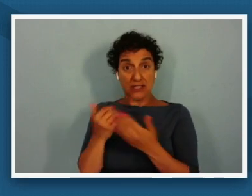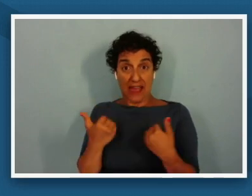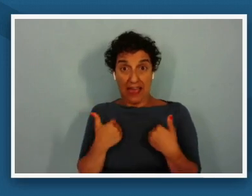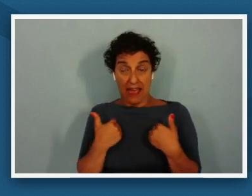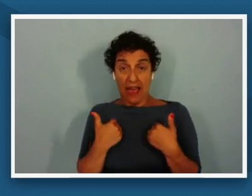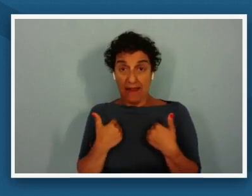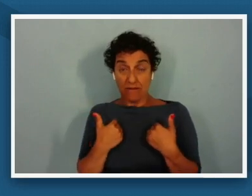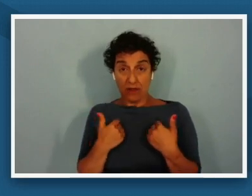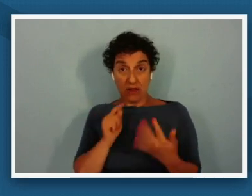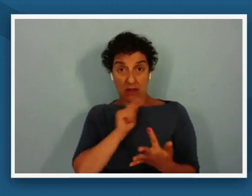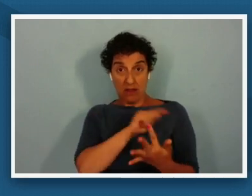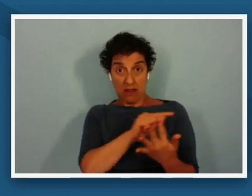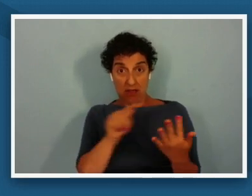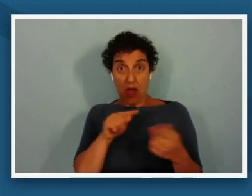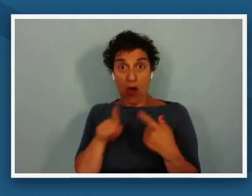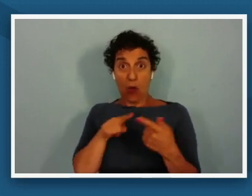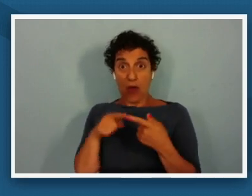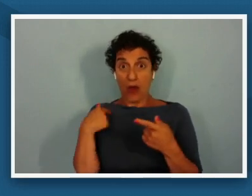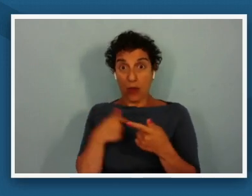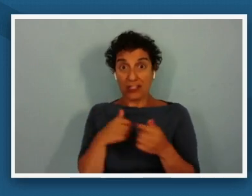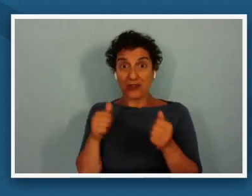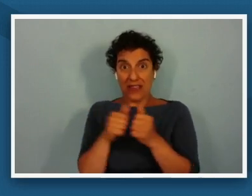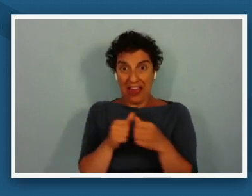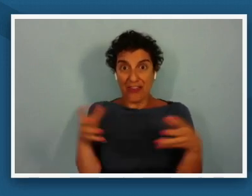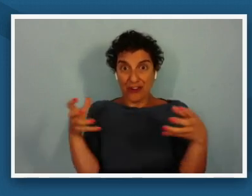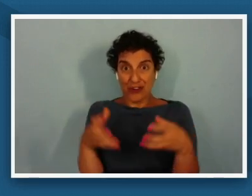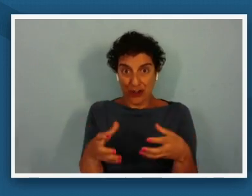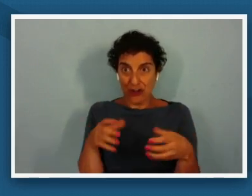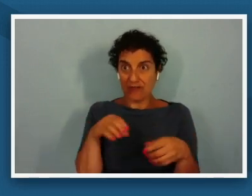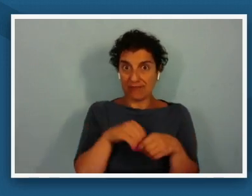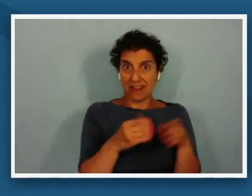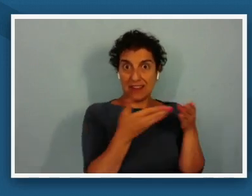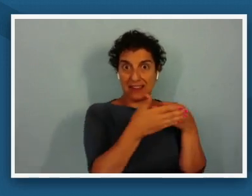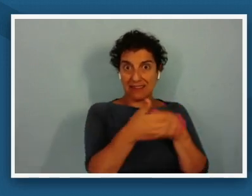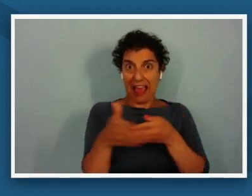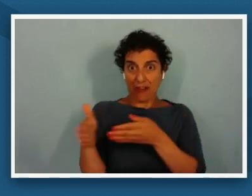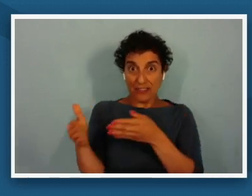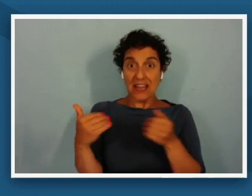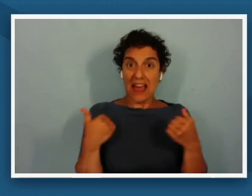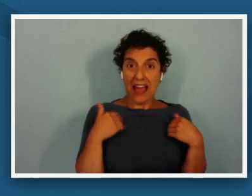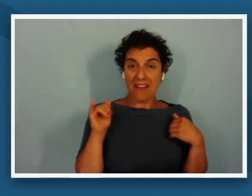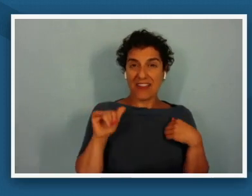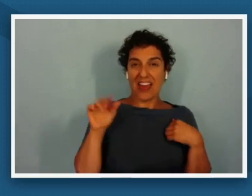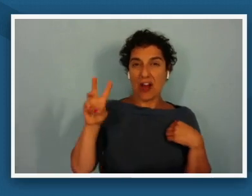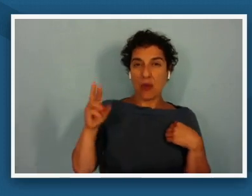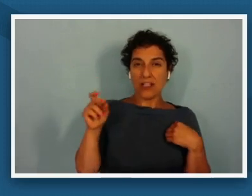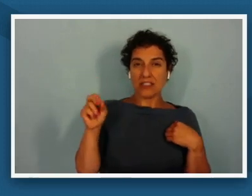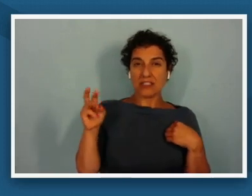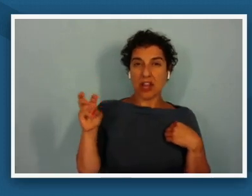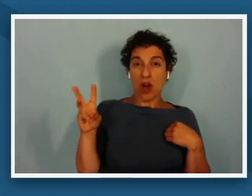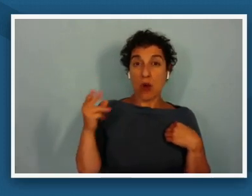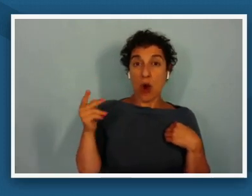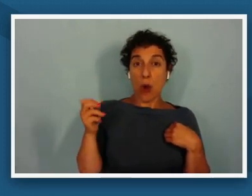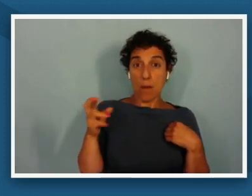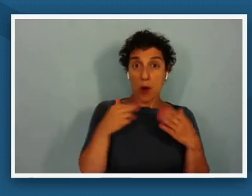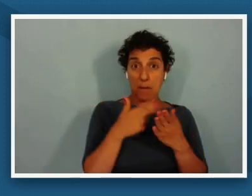together in real life in the galleries and i have that winslow homer painting i